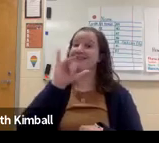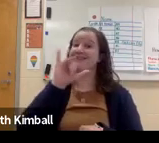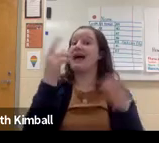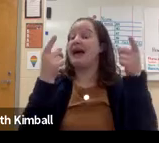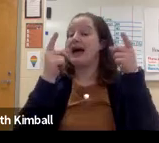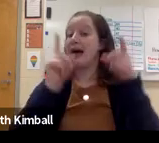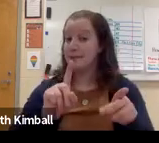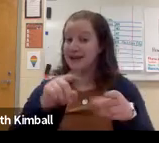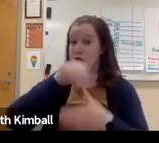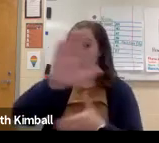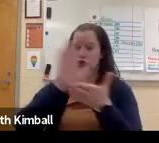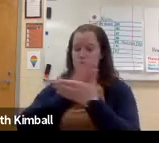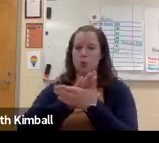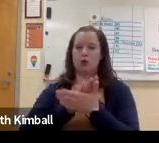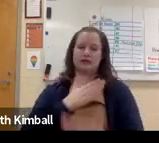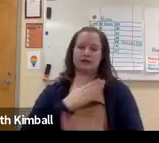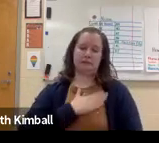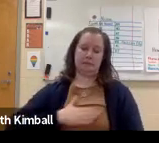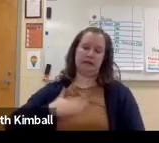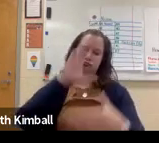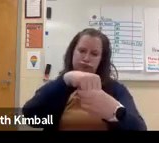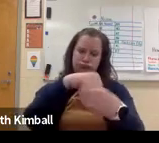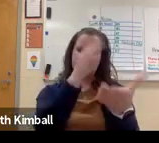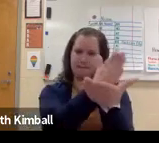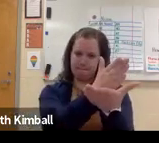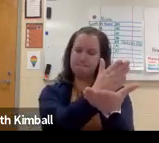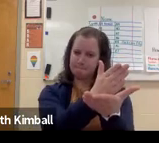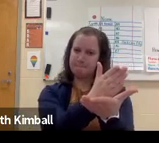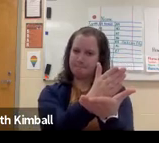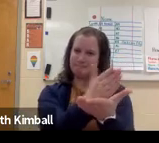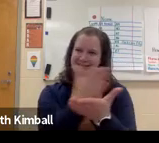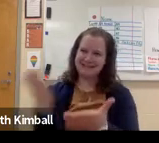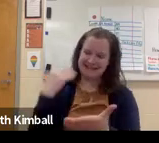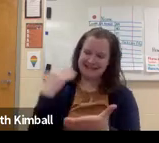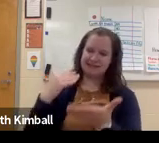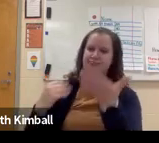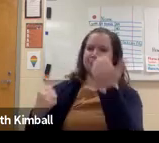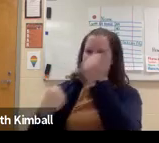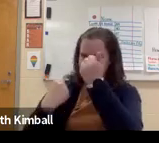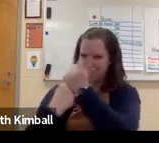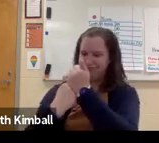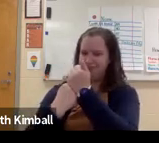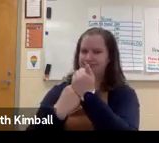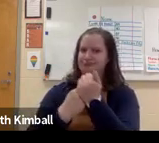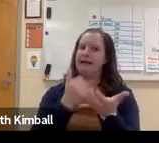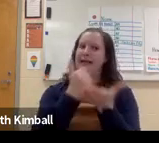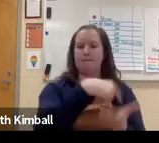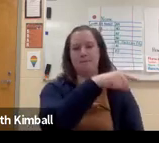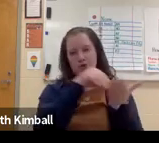they get pulled out for computer science. If you see that happening in your school, please, step in.